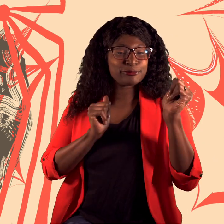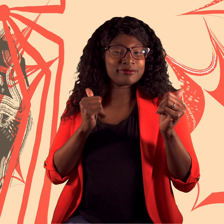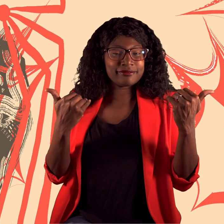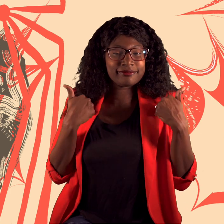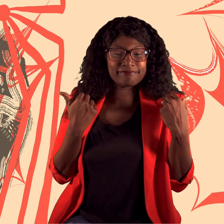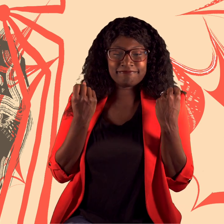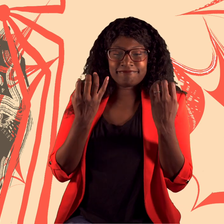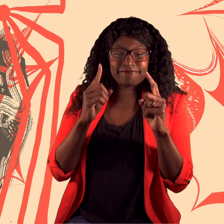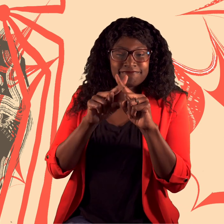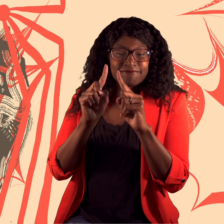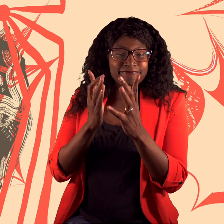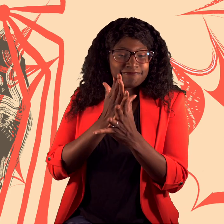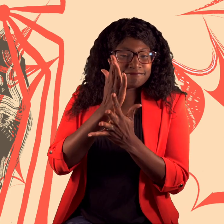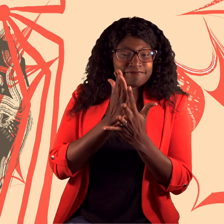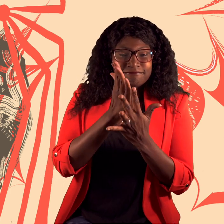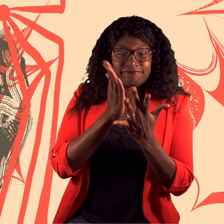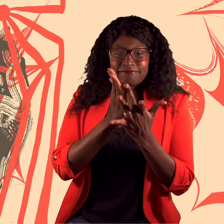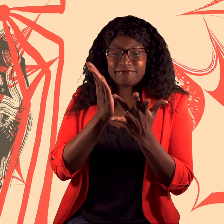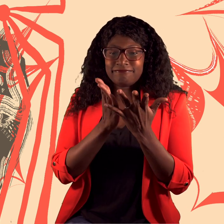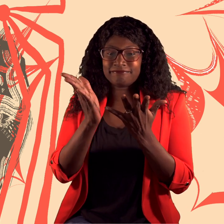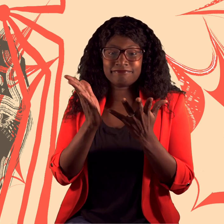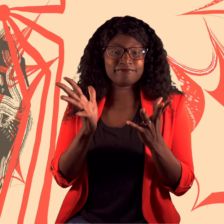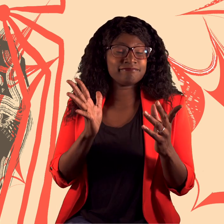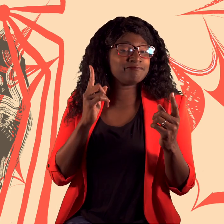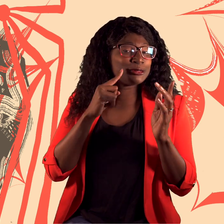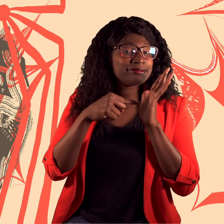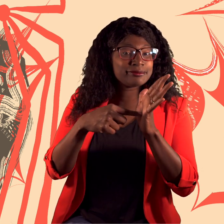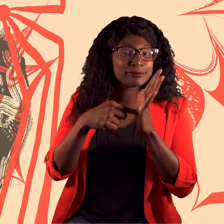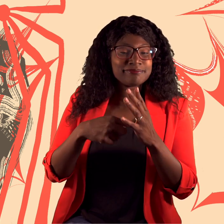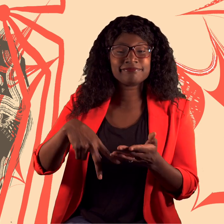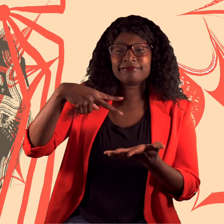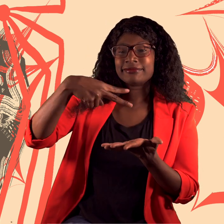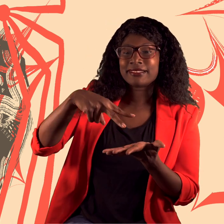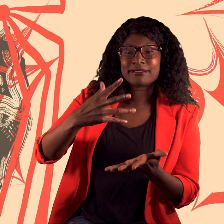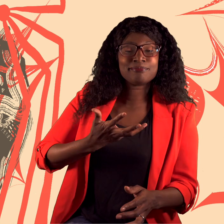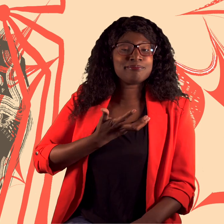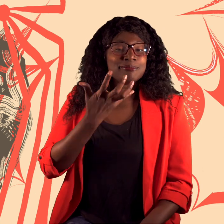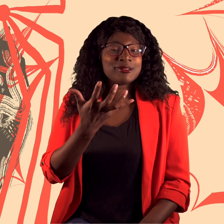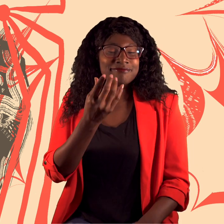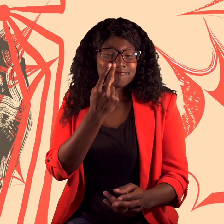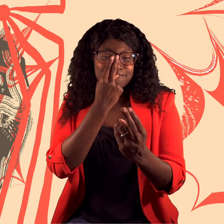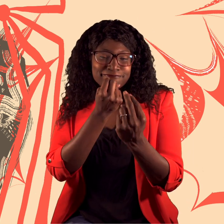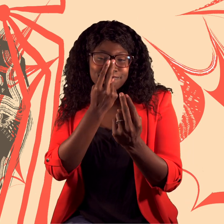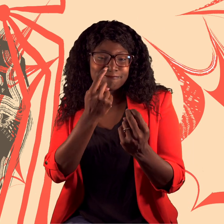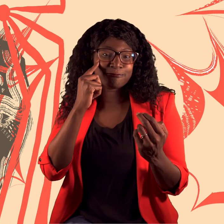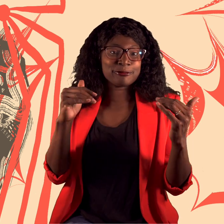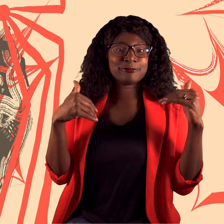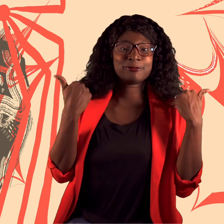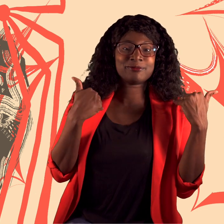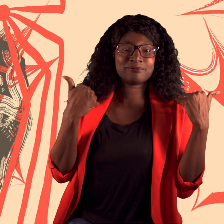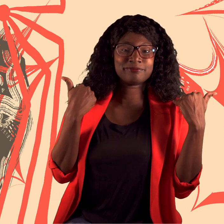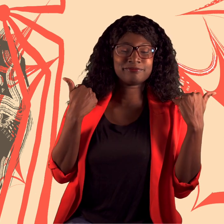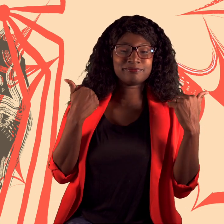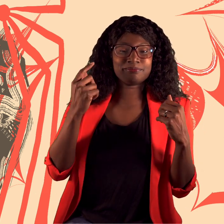Speaking of Sneaking is a multidisciplinary mash-up of dance, poetry, and pantomime,